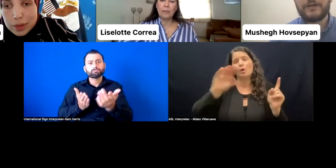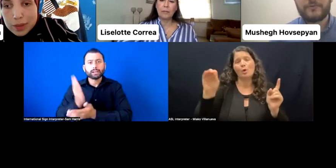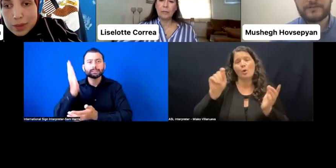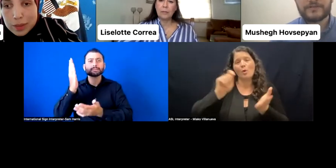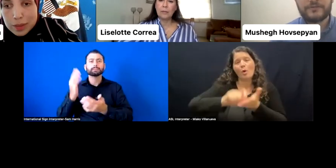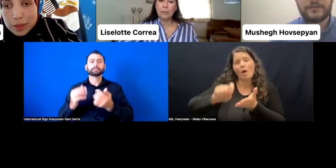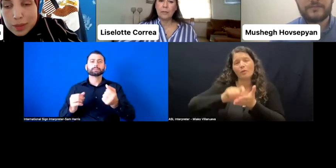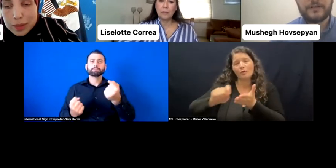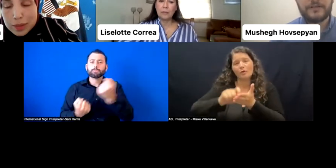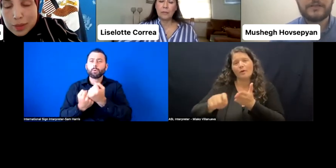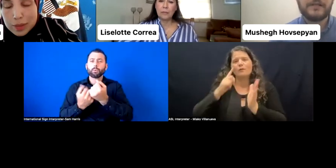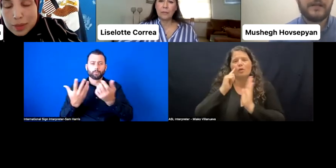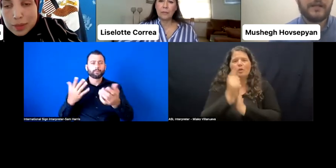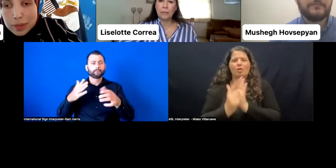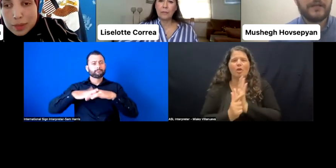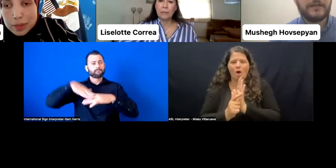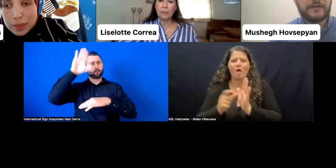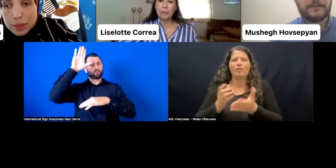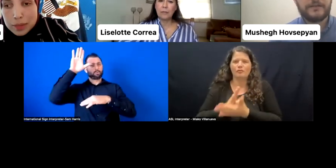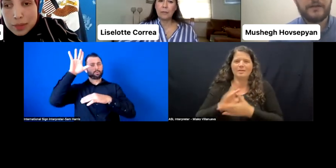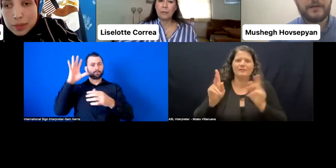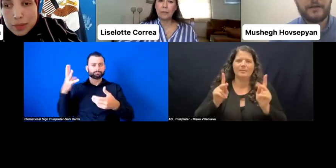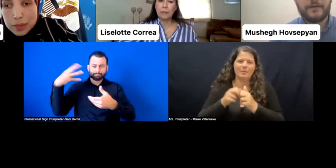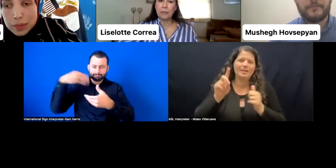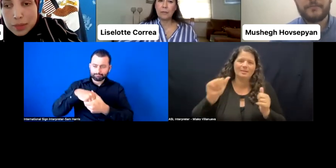of Persons with Disabilities and many other--